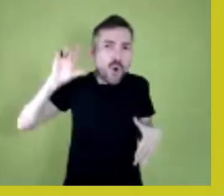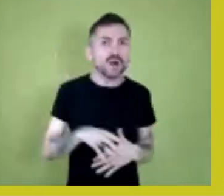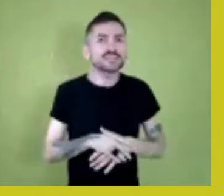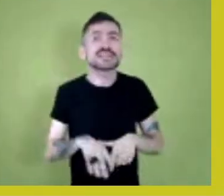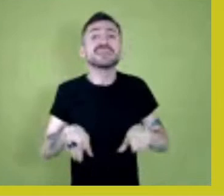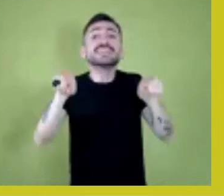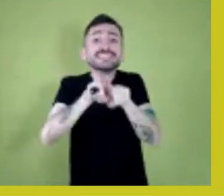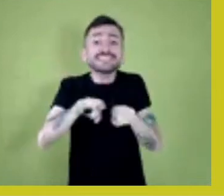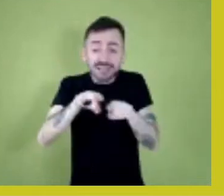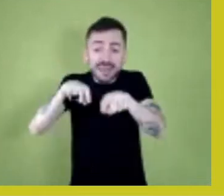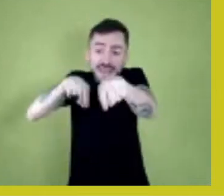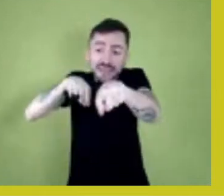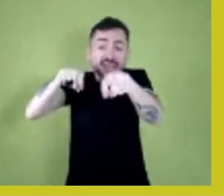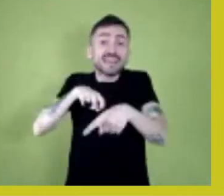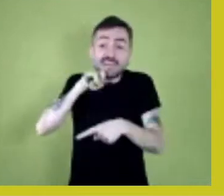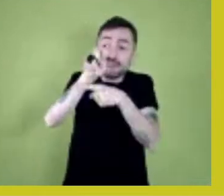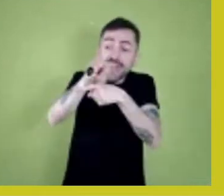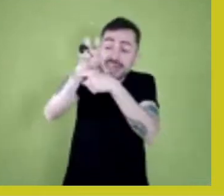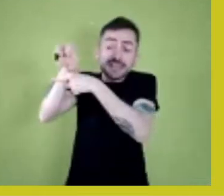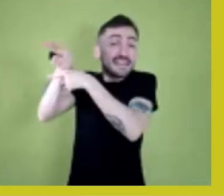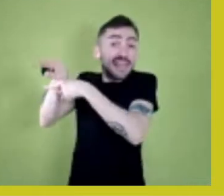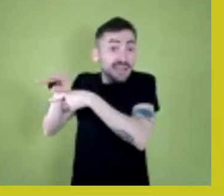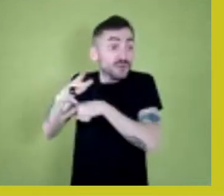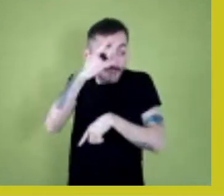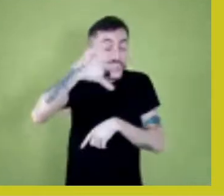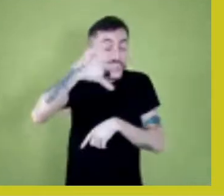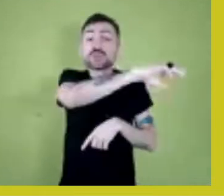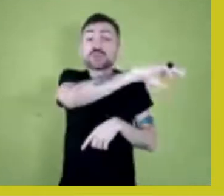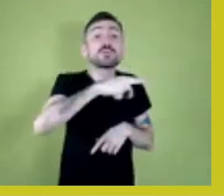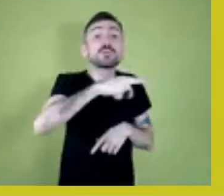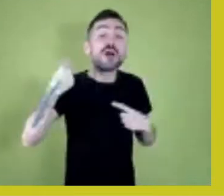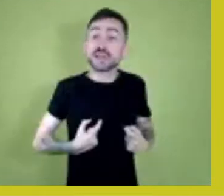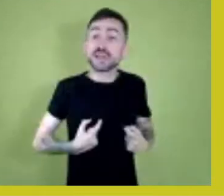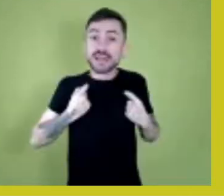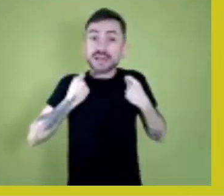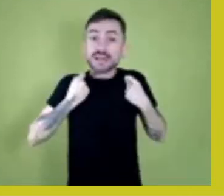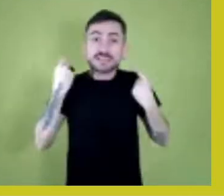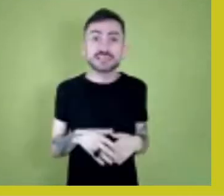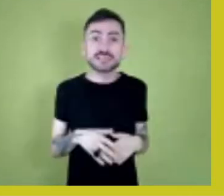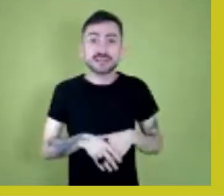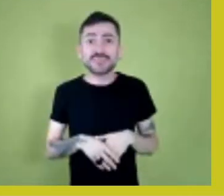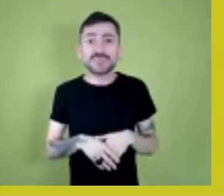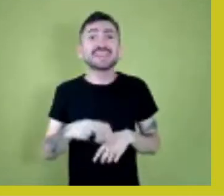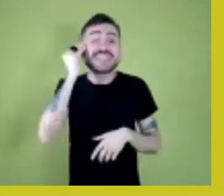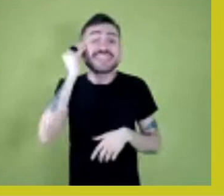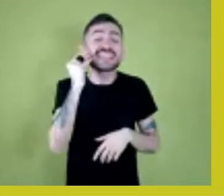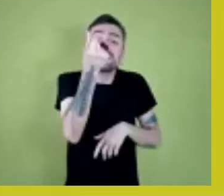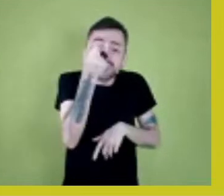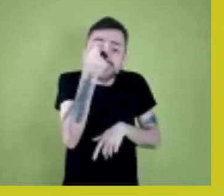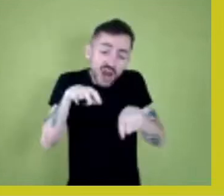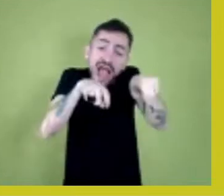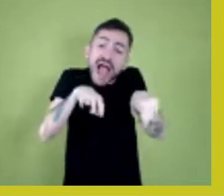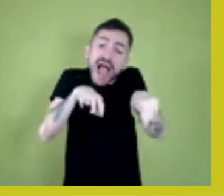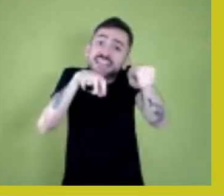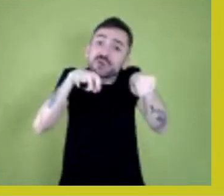that kill the workers’ communities of cancer. Invest in organic agriculture! You know? It’s for your own good.